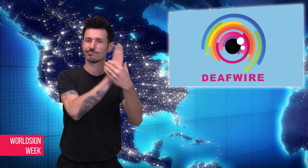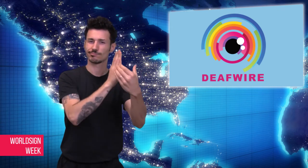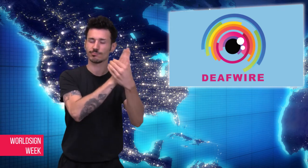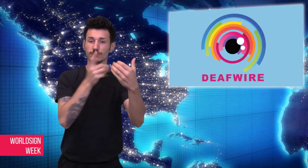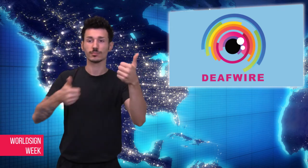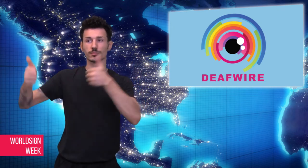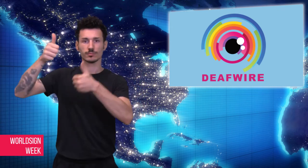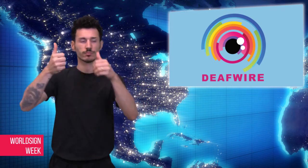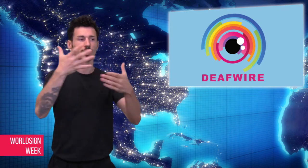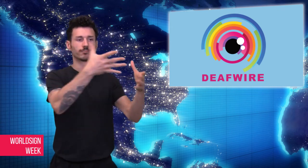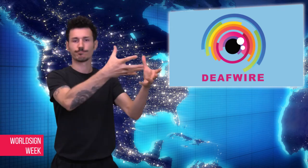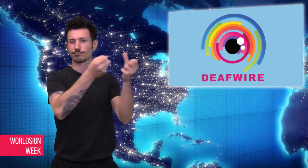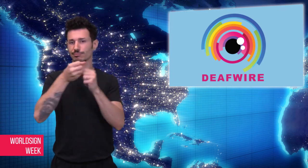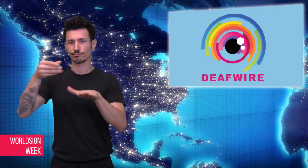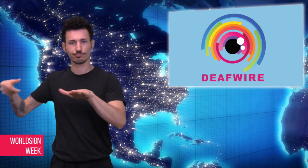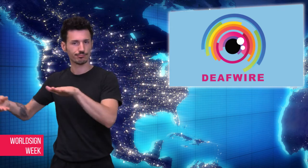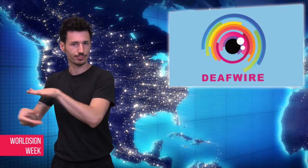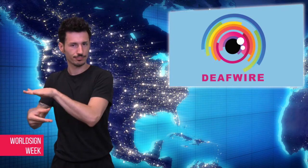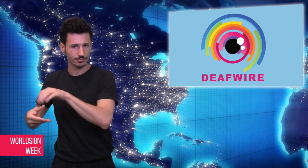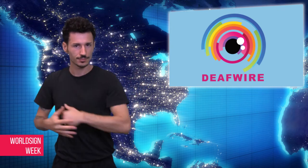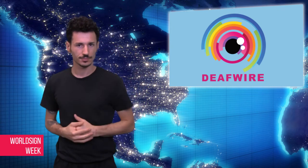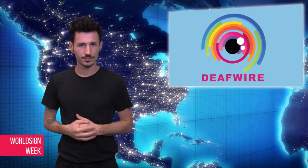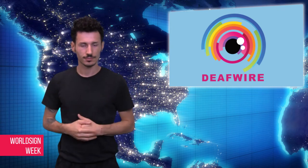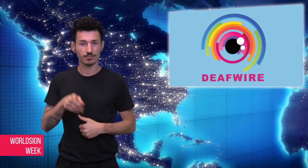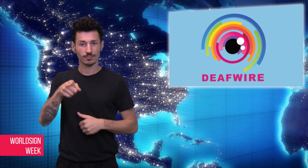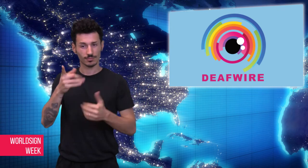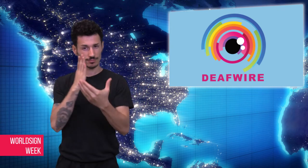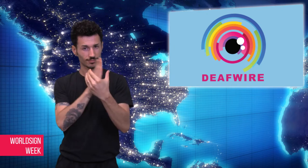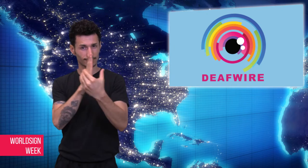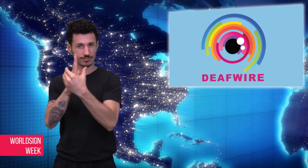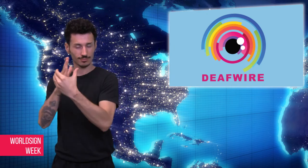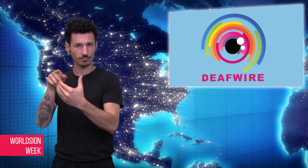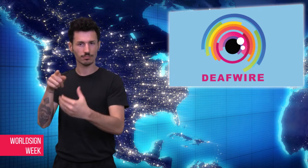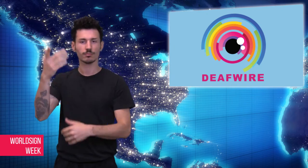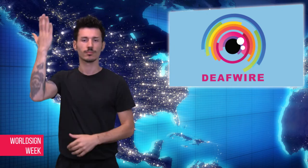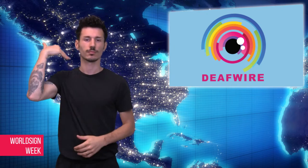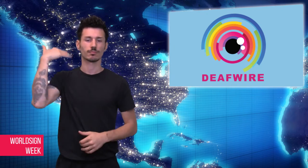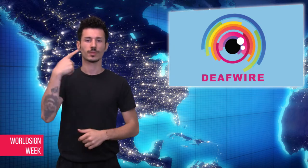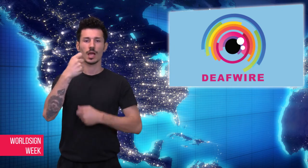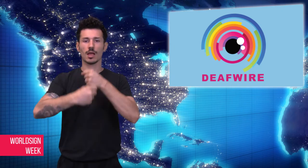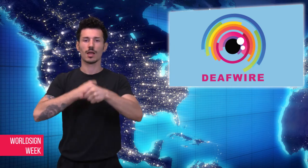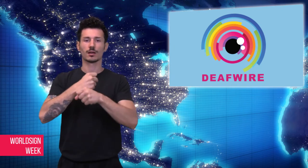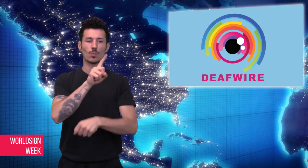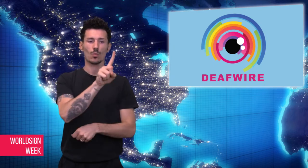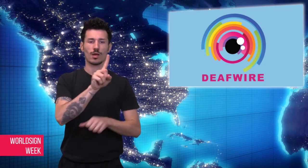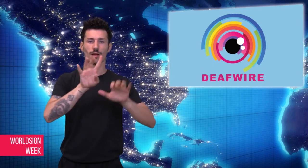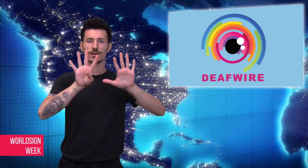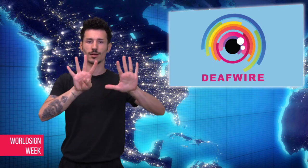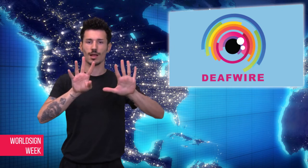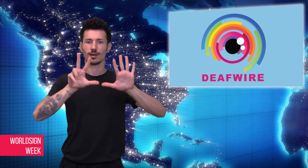ordered a raid. The documents cover the 1987 - 2018 period. The clerical